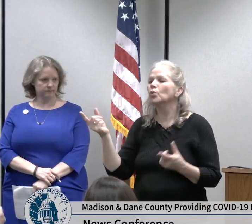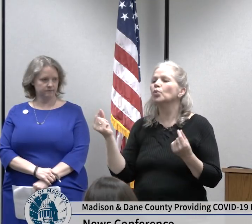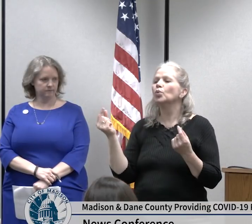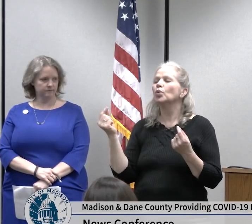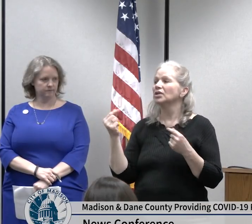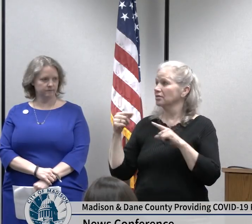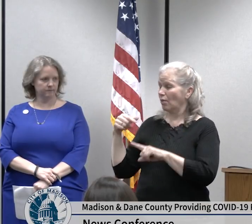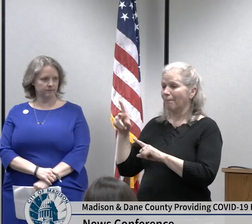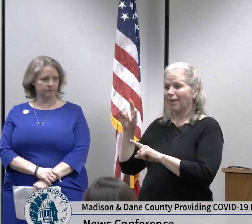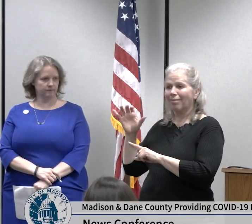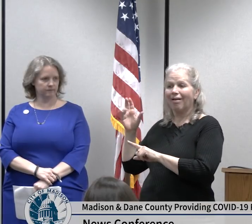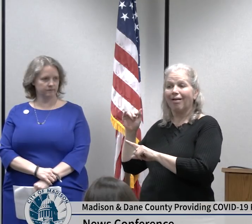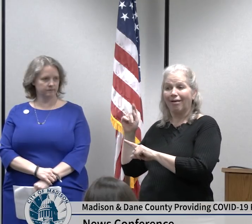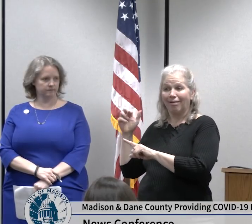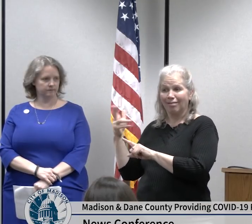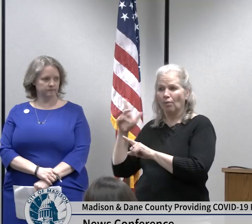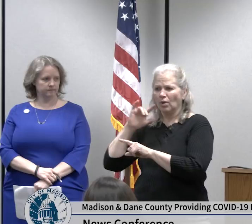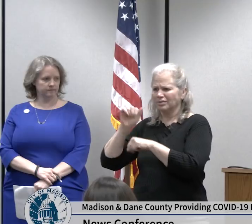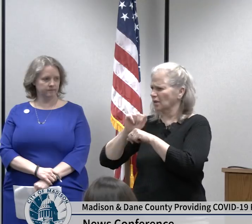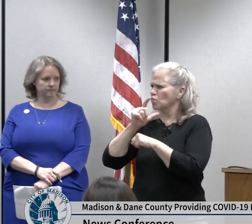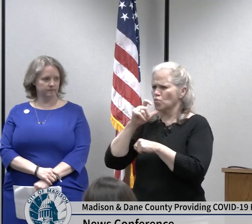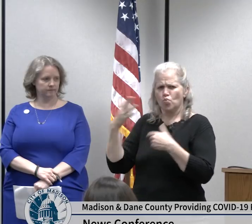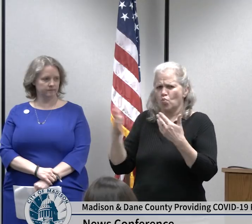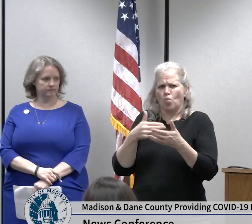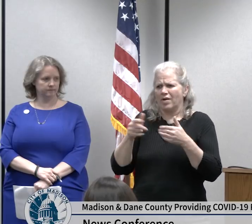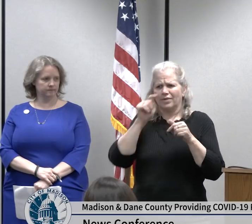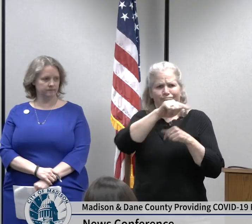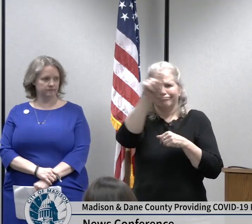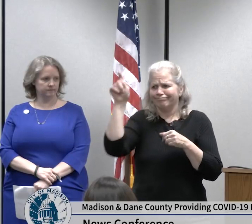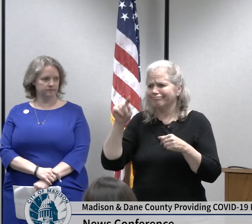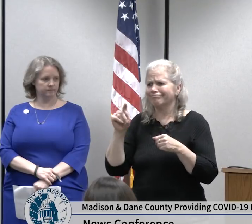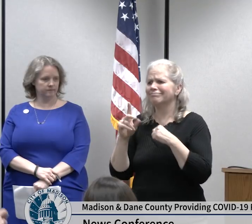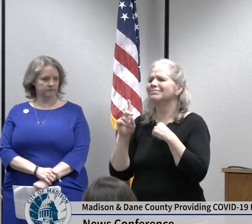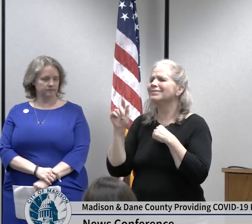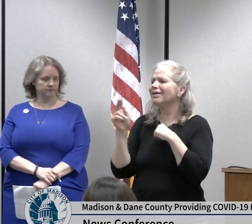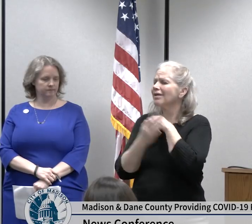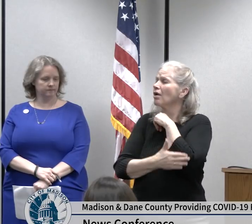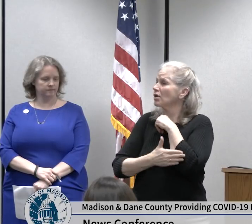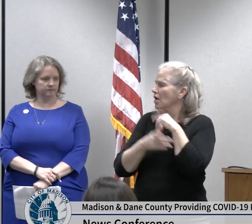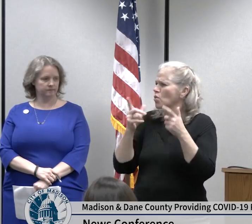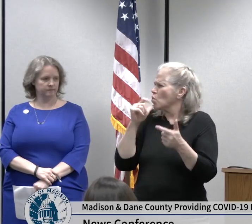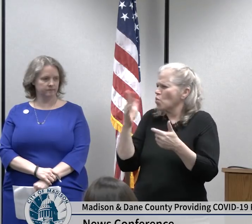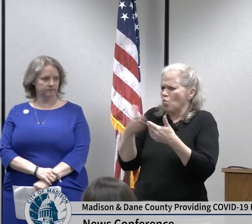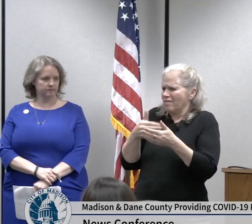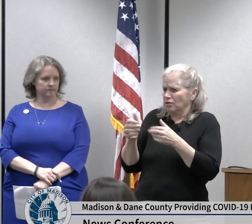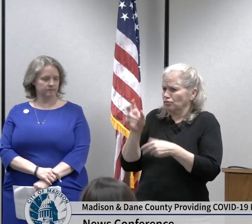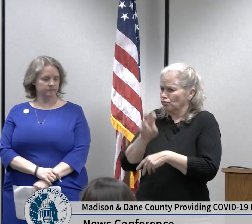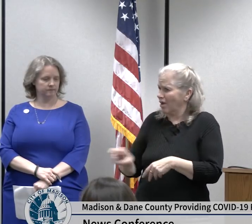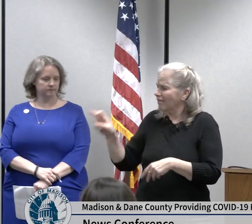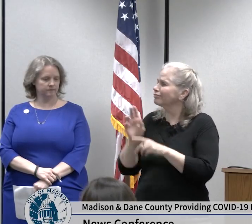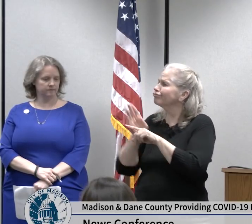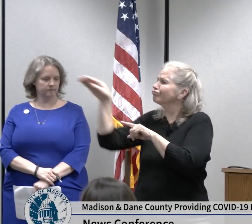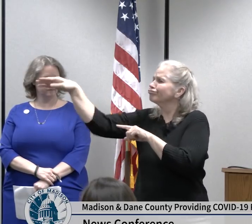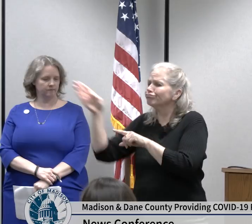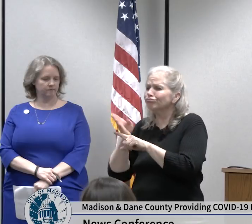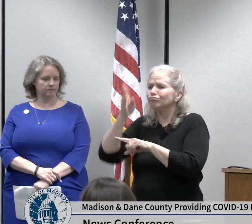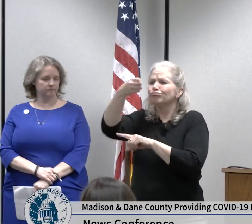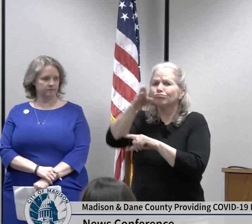County employees do not travel domestically to states with more than 10 cases for any reason this travel restriction will remain in place until